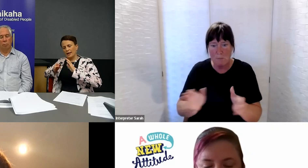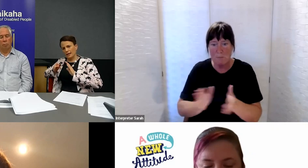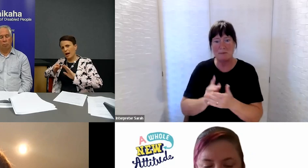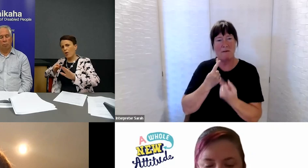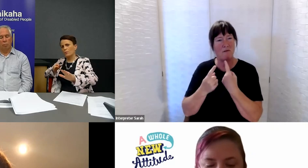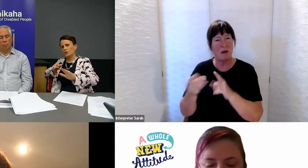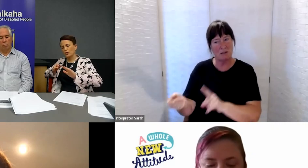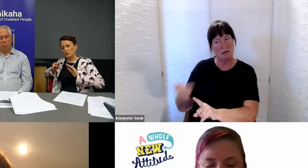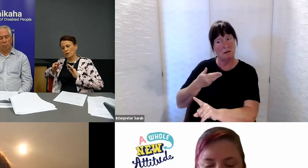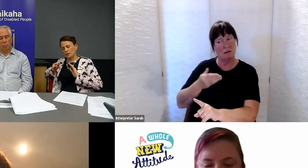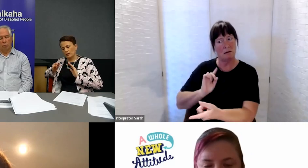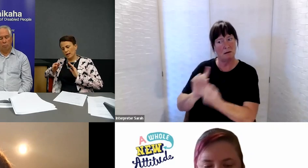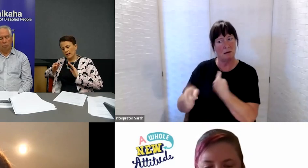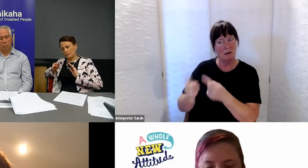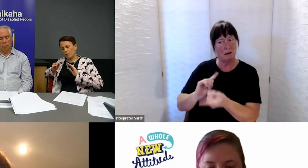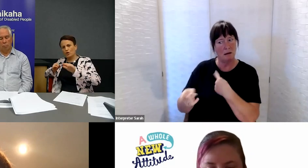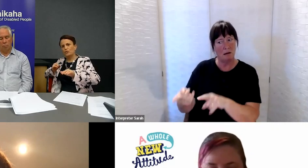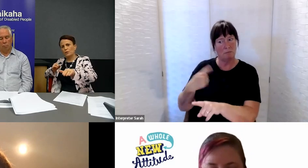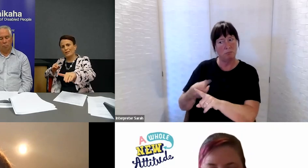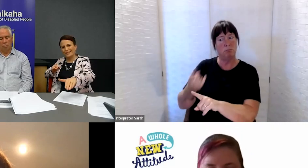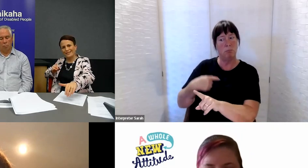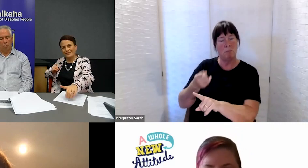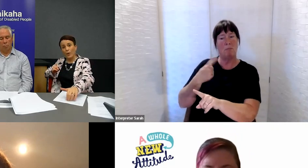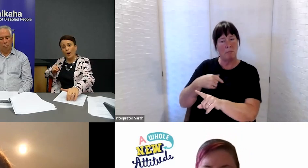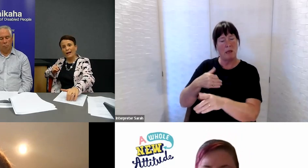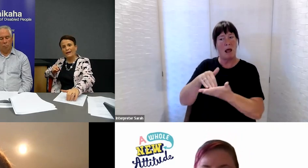can help to push resources that way.